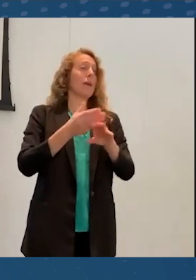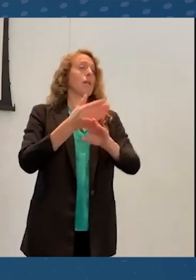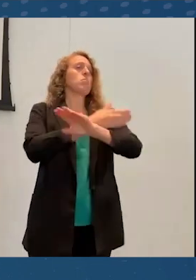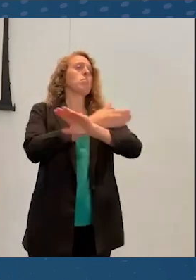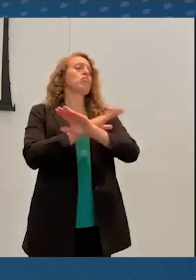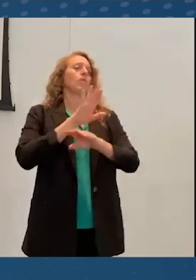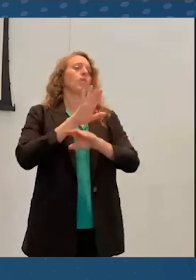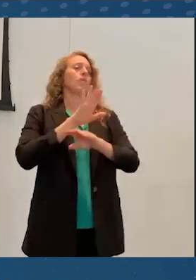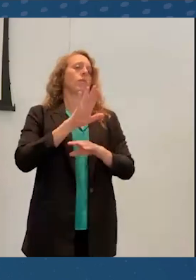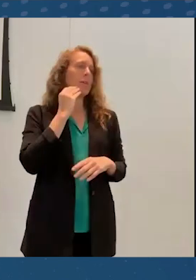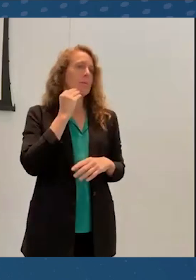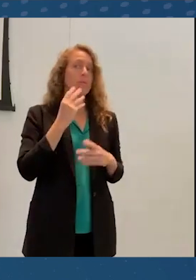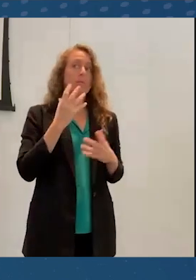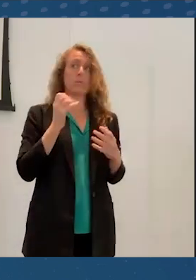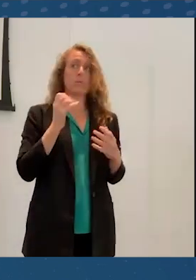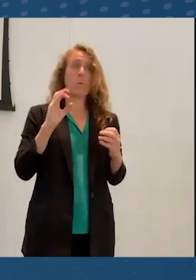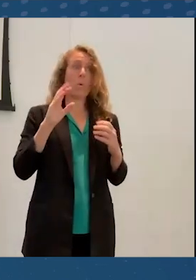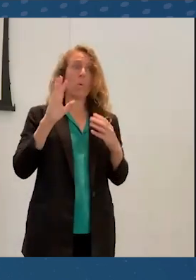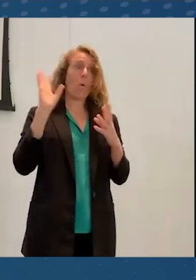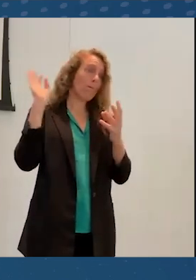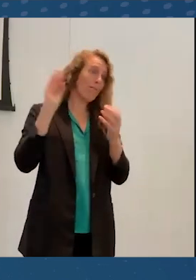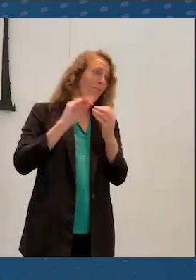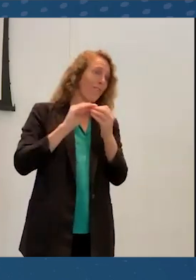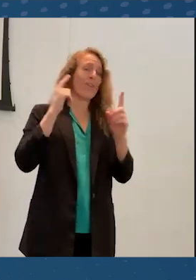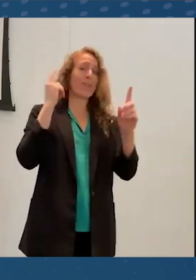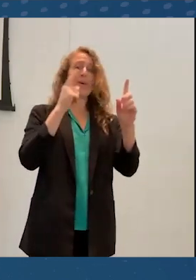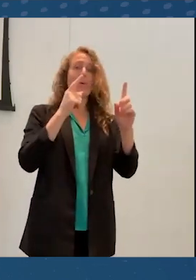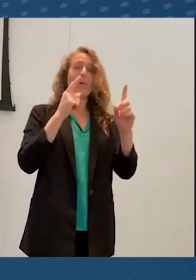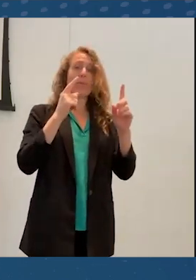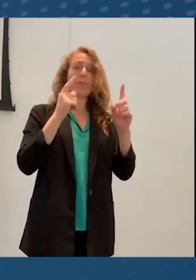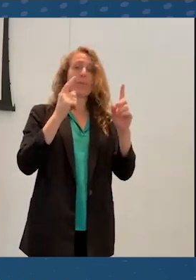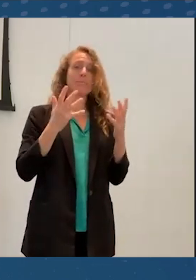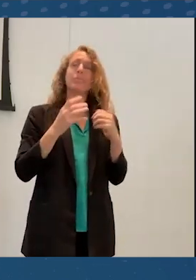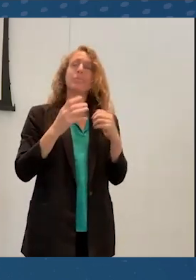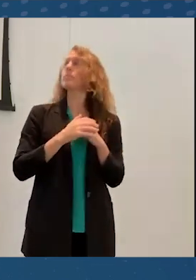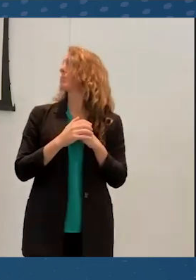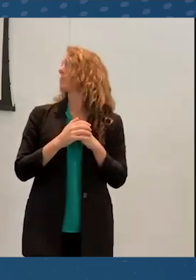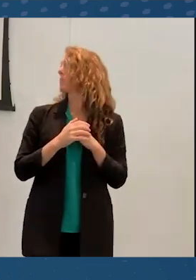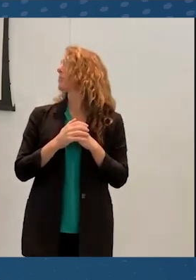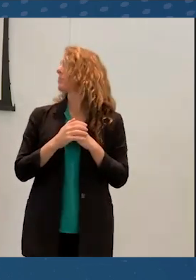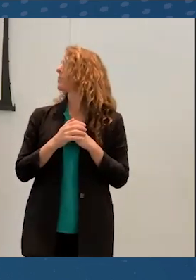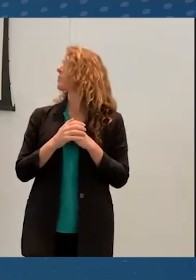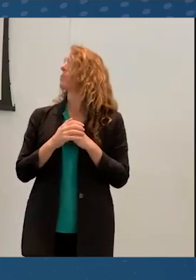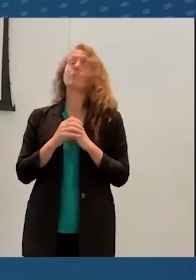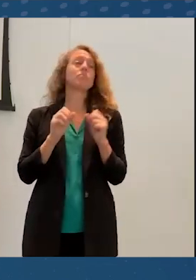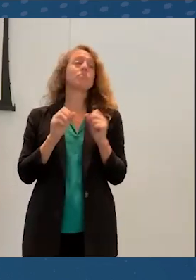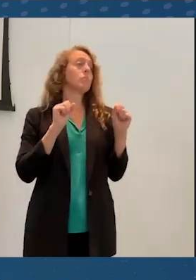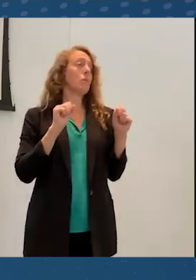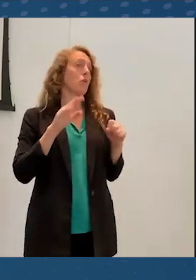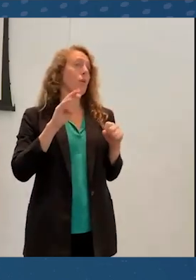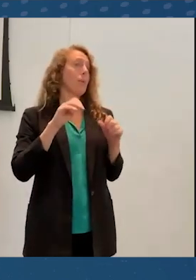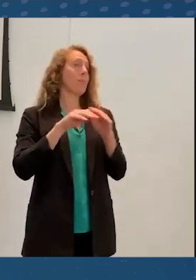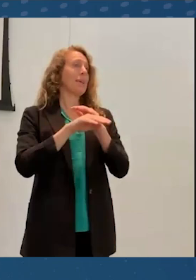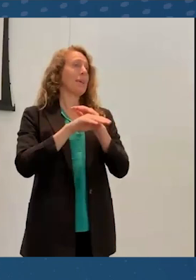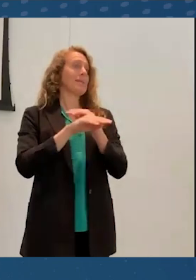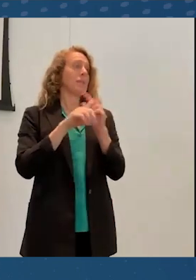And so the aim is that they could be accessible to the public extremely broadly.